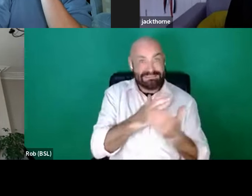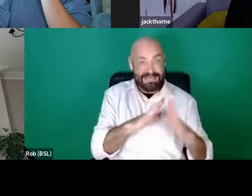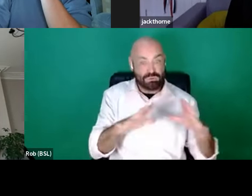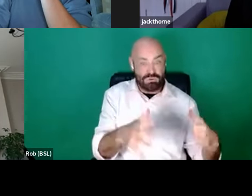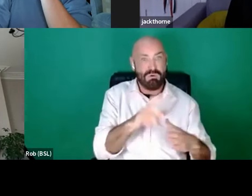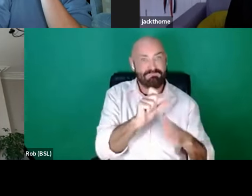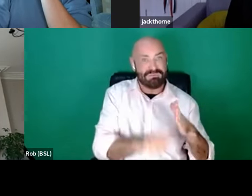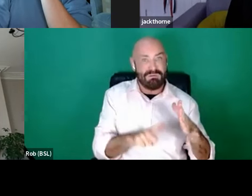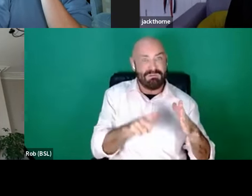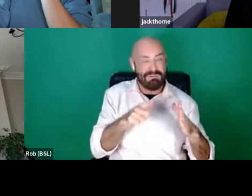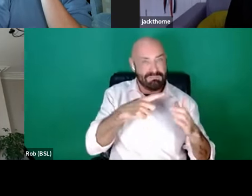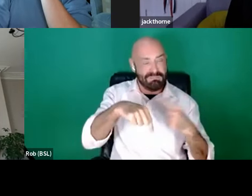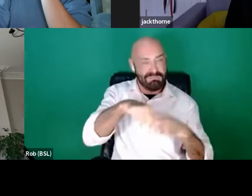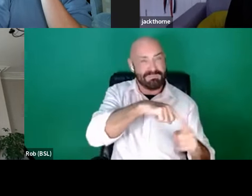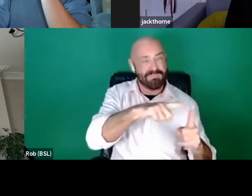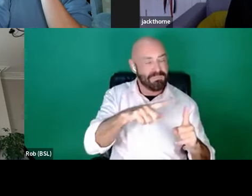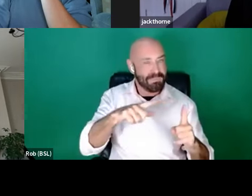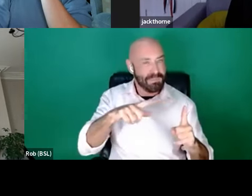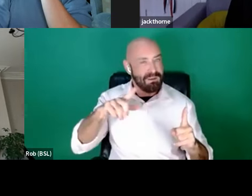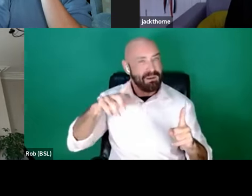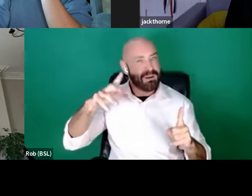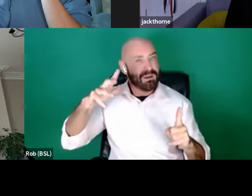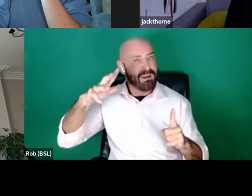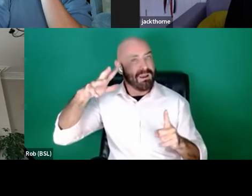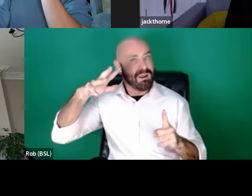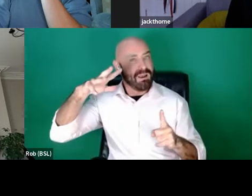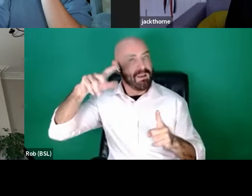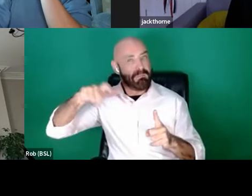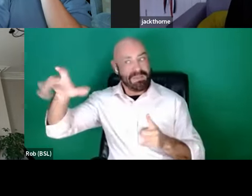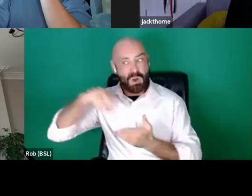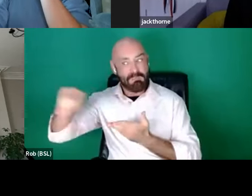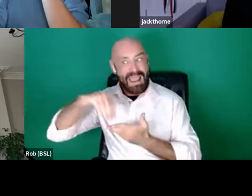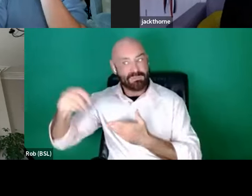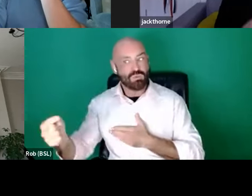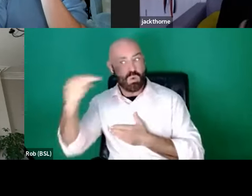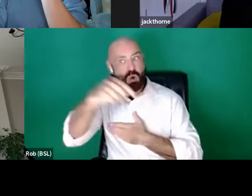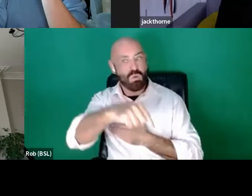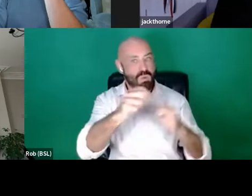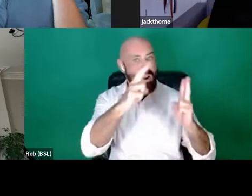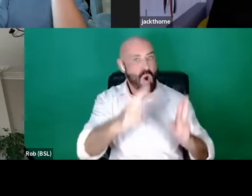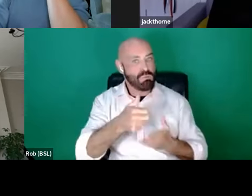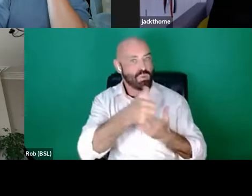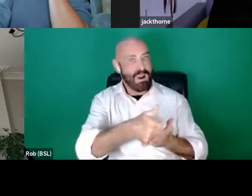people paid to be in their homes helping them.